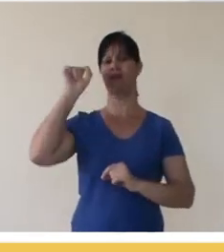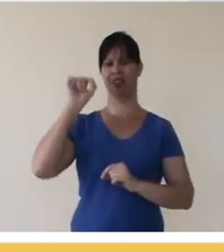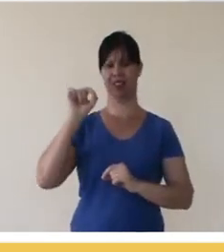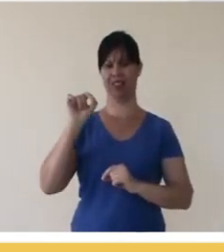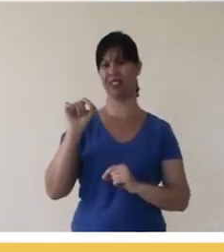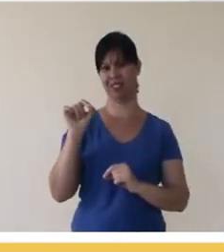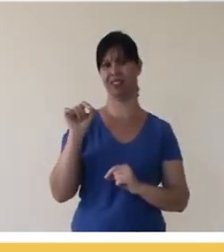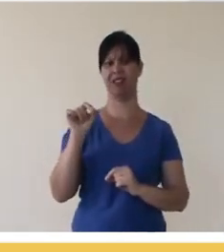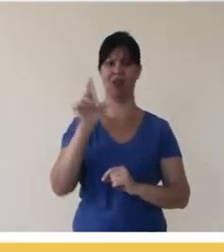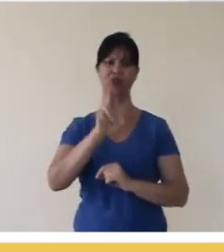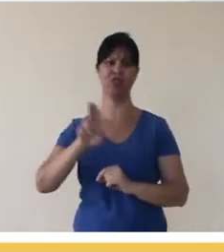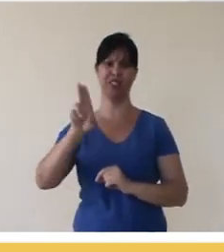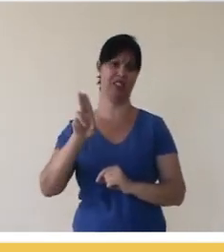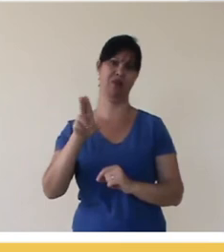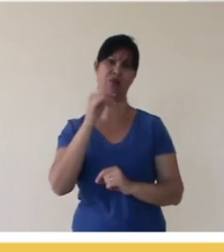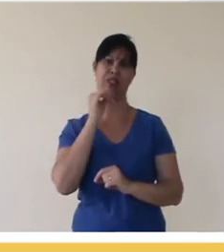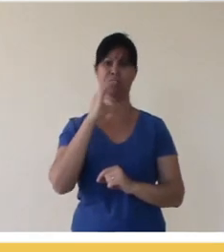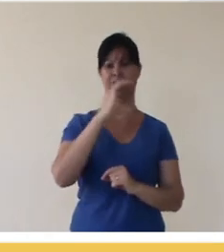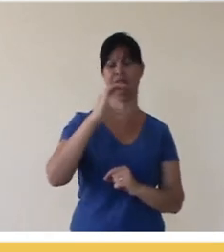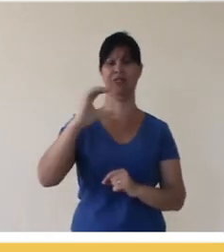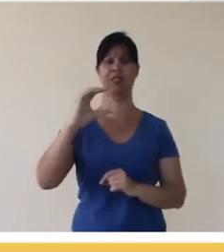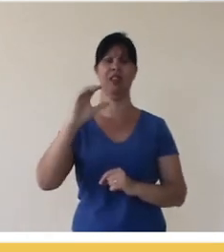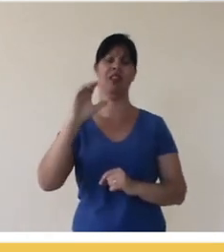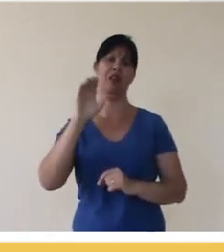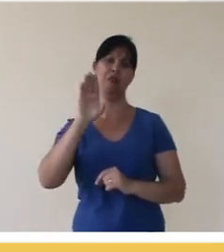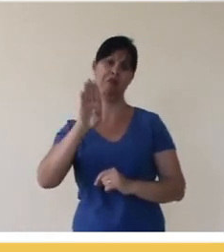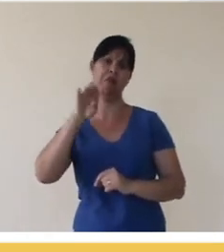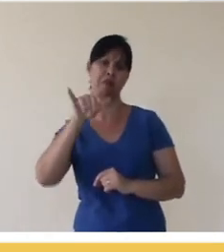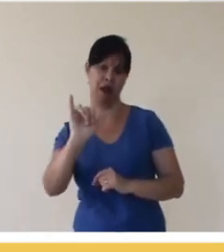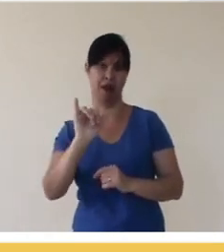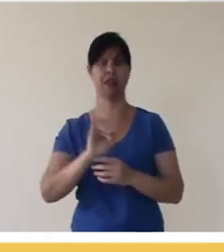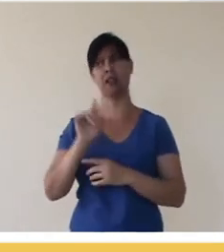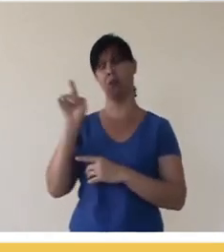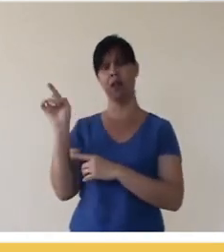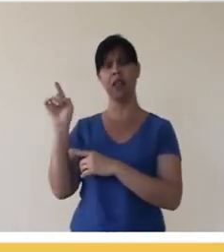Attribution-Non-Commercial License, if you choose, the guide shows what are the